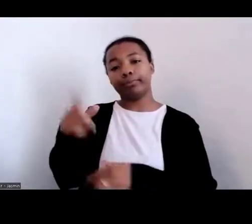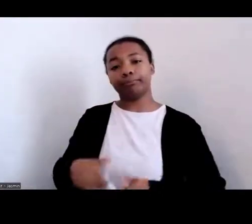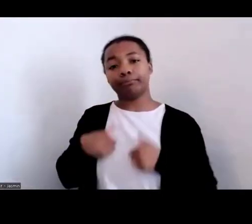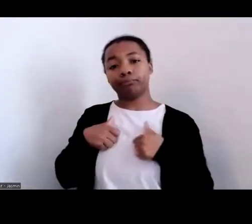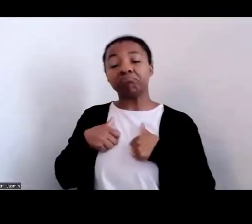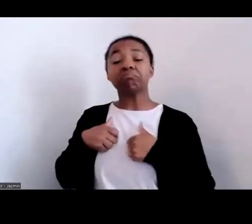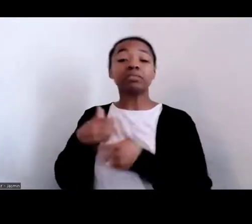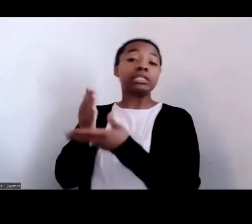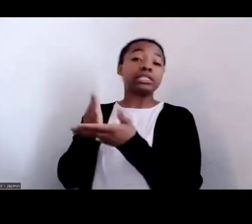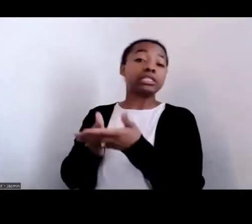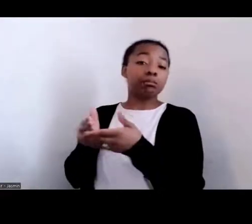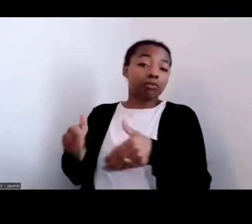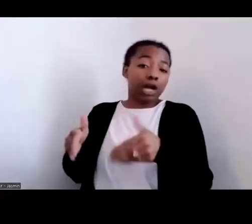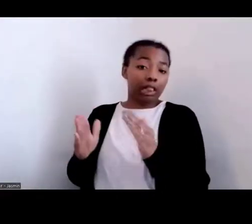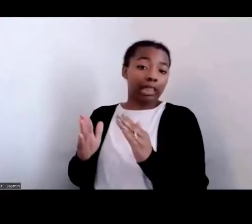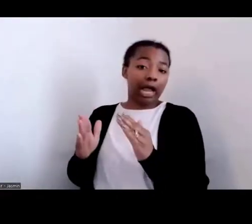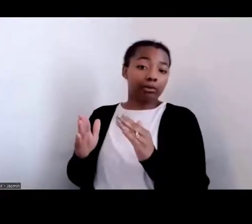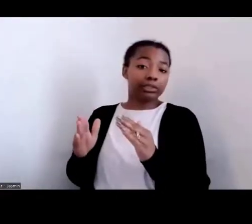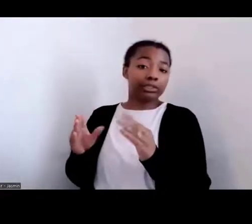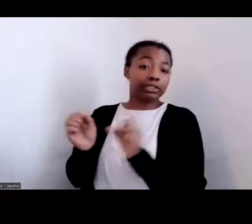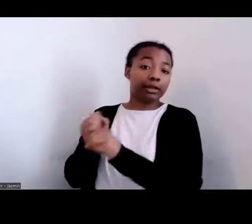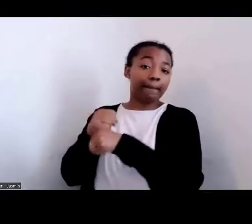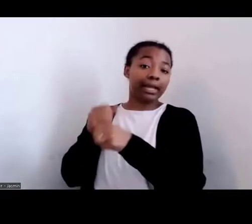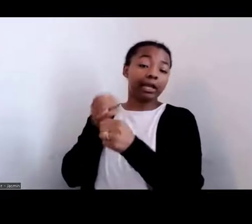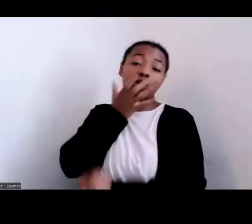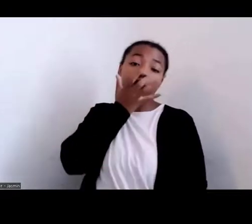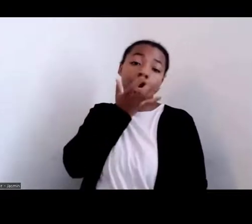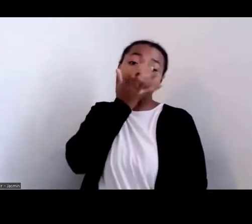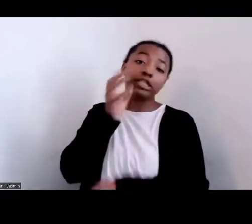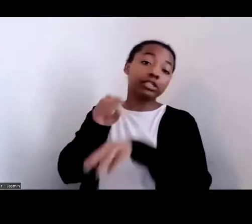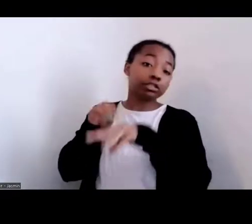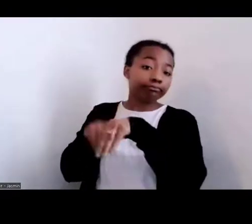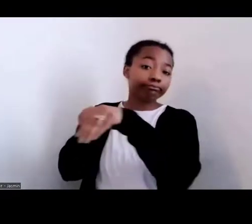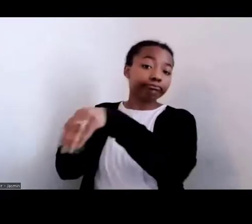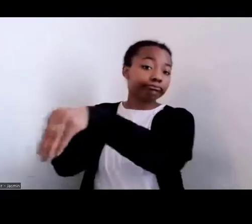did engage in entrepreneurial ventures such as vending